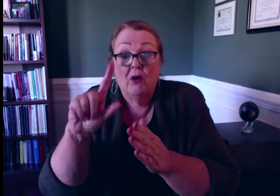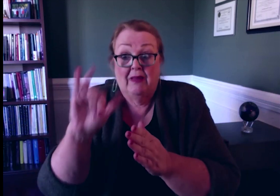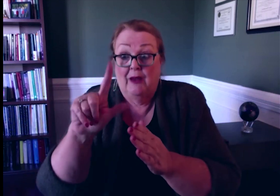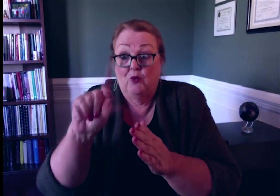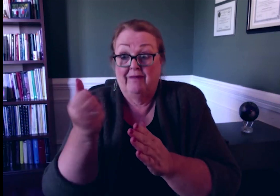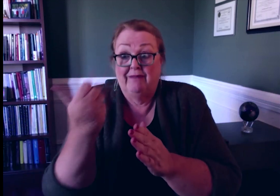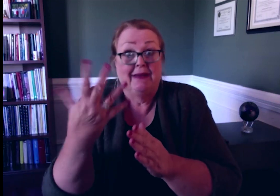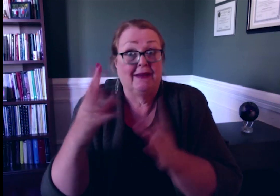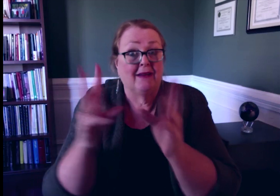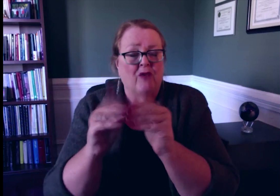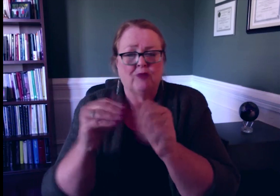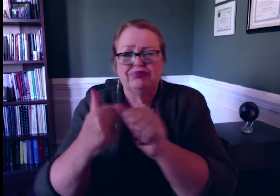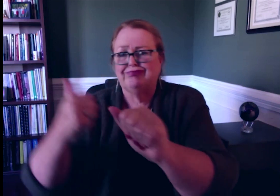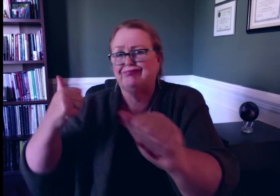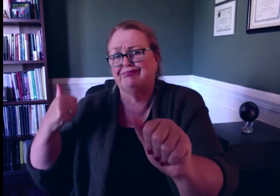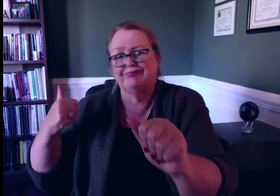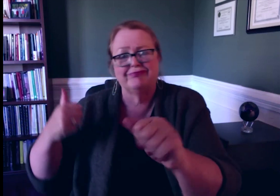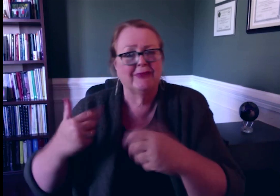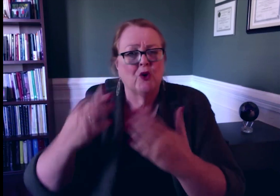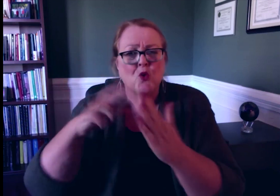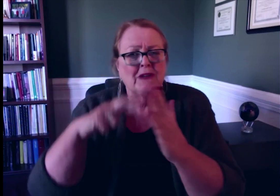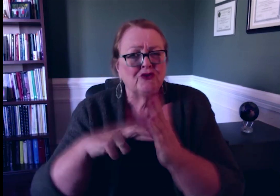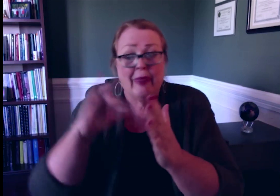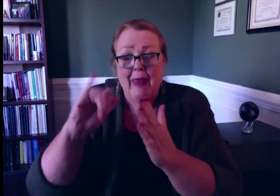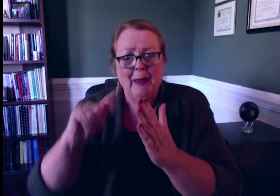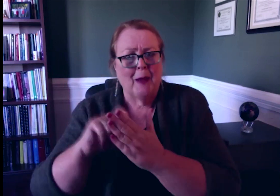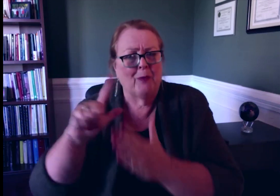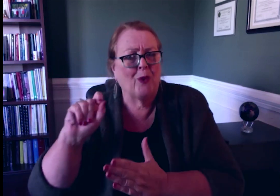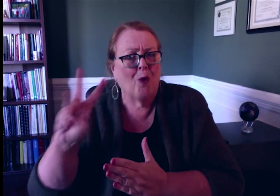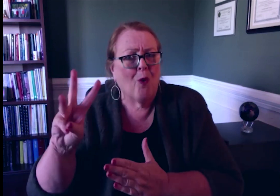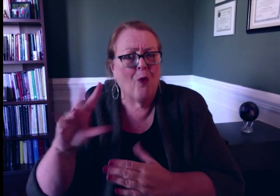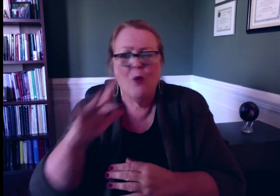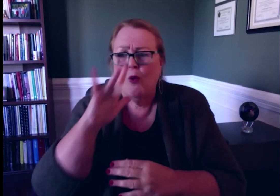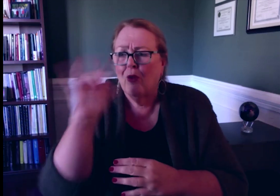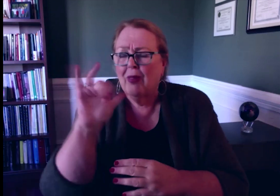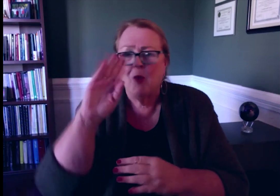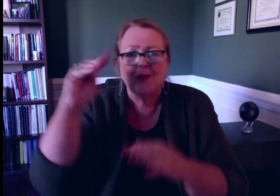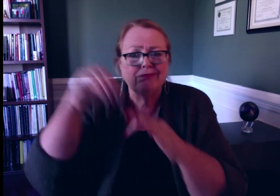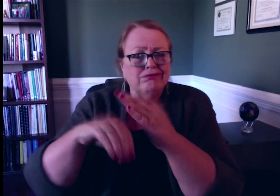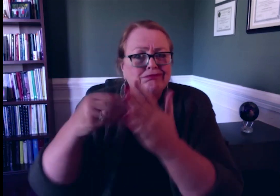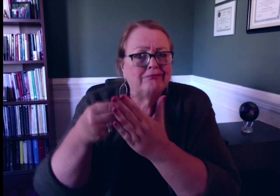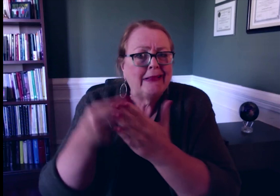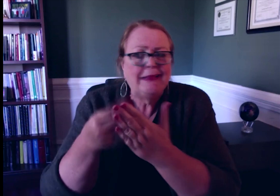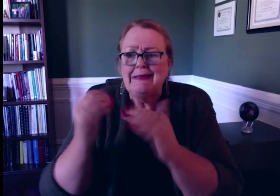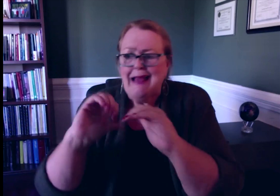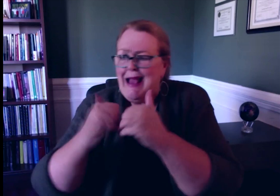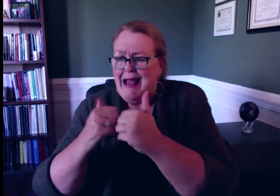was so far behind, registration numbers were very low, and it appeared we were going to lose money.